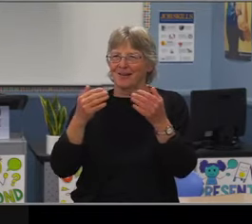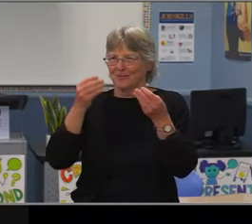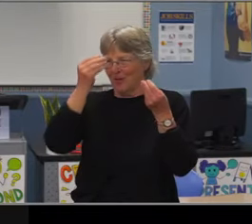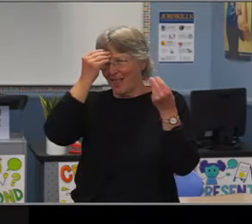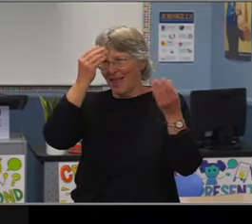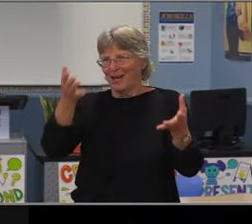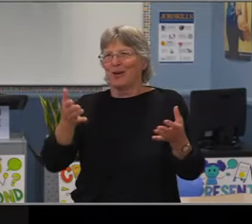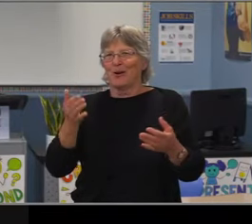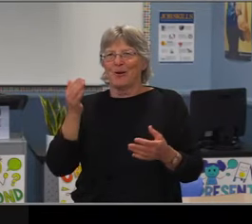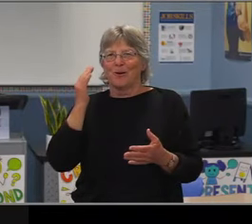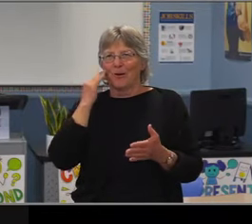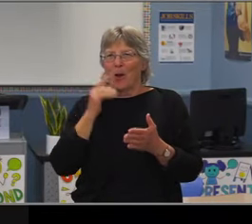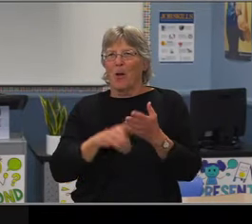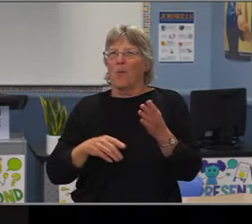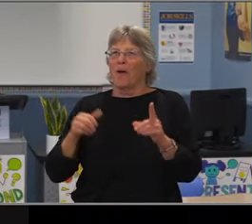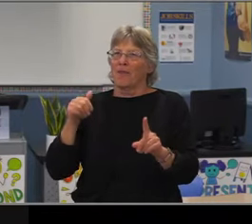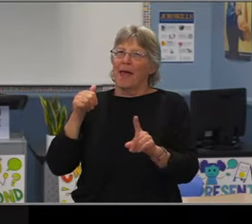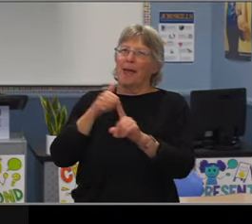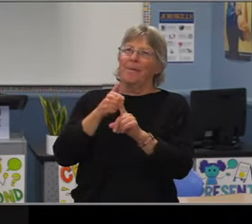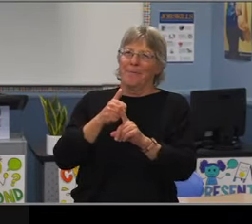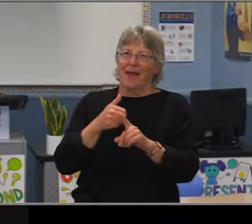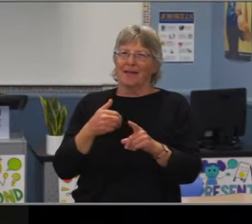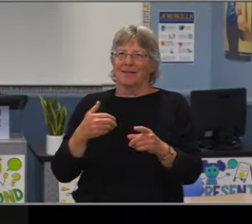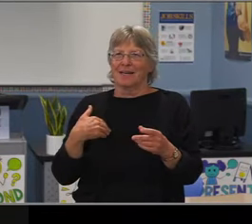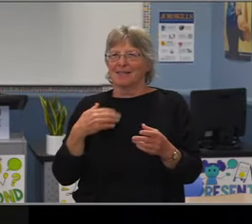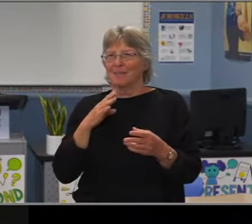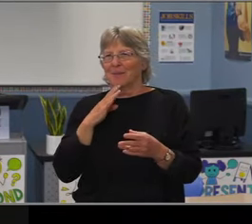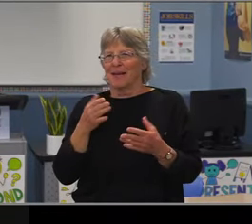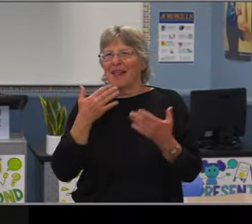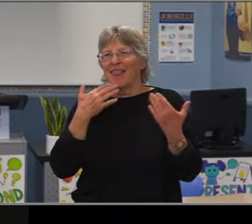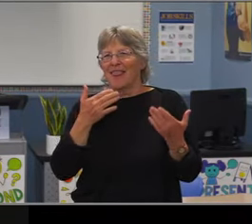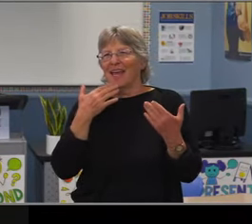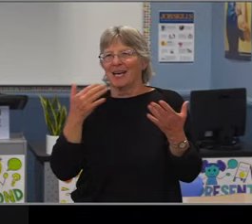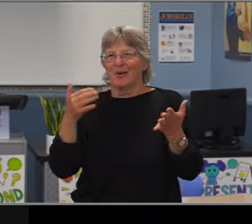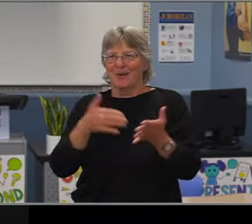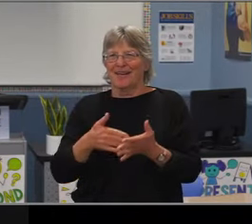So stay safe and take of yourself and take care of each other.